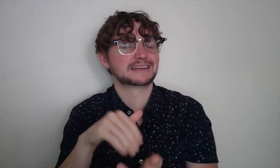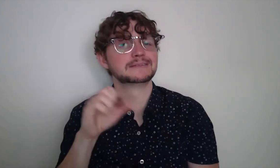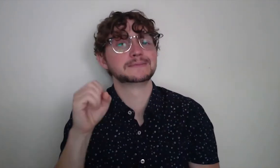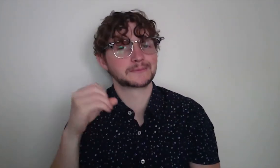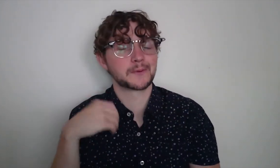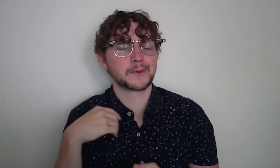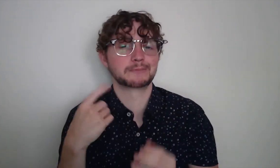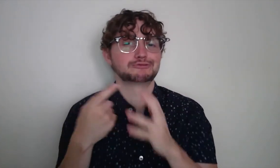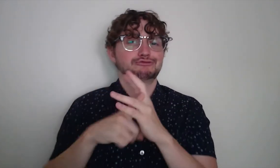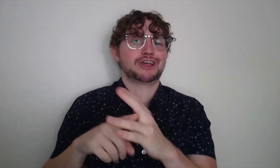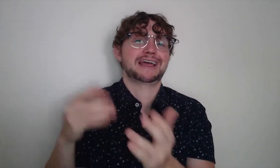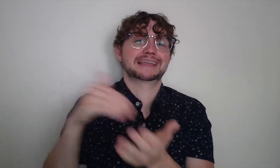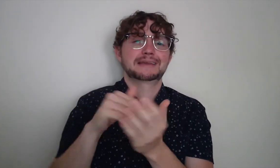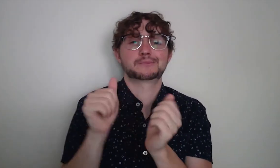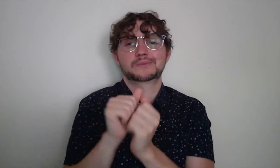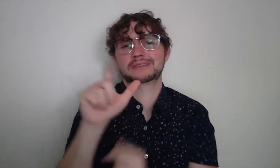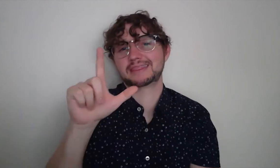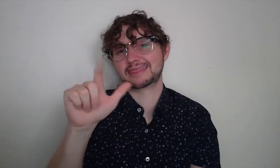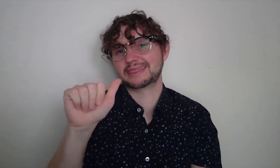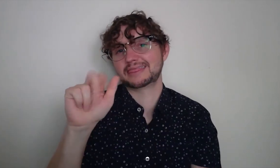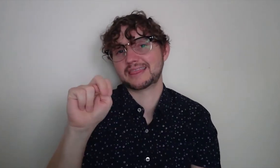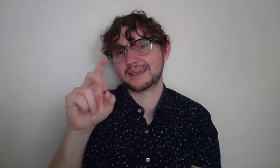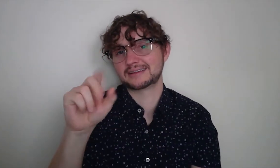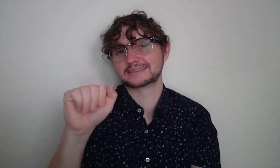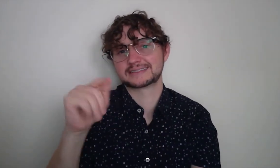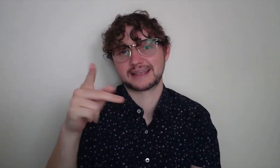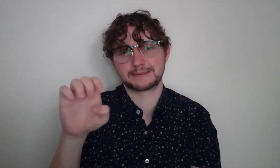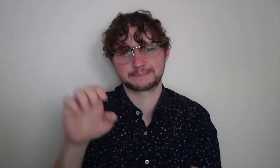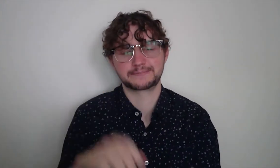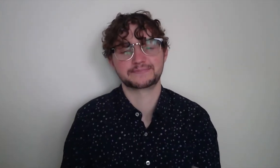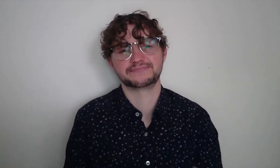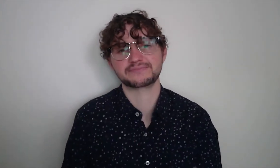I thought to myself: I should start taking photographs again